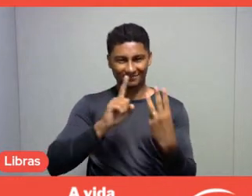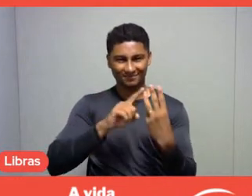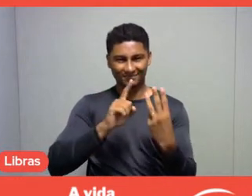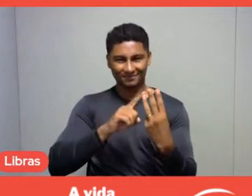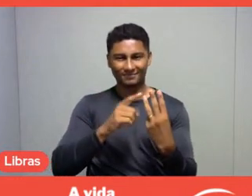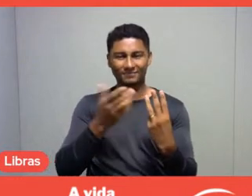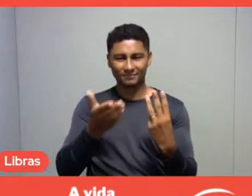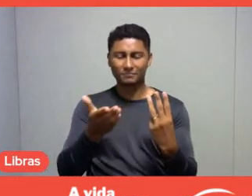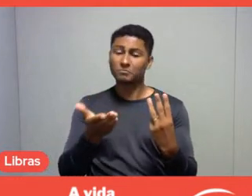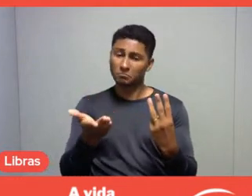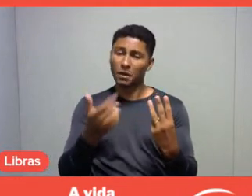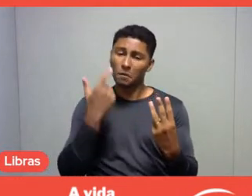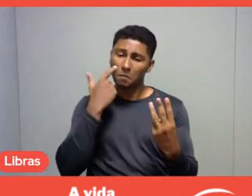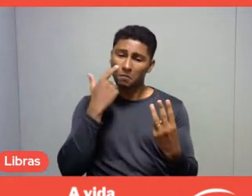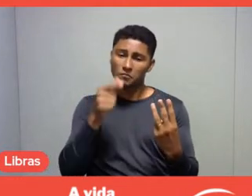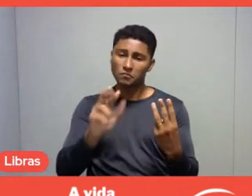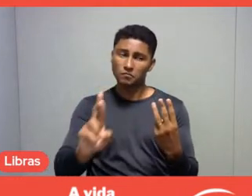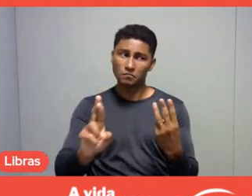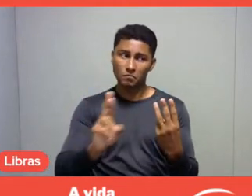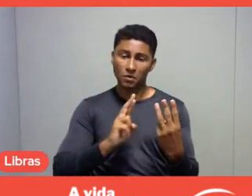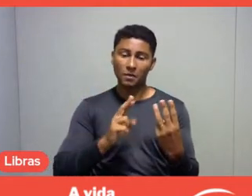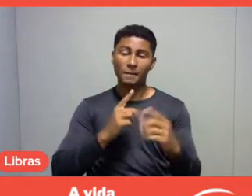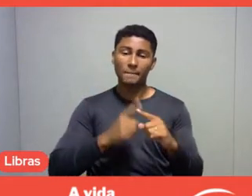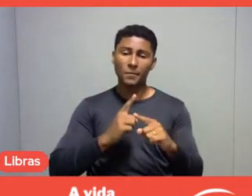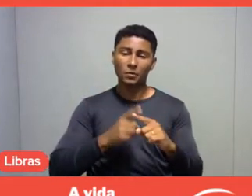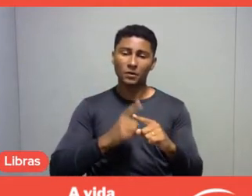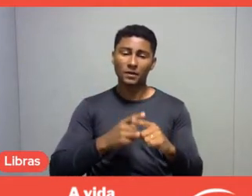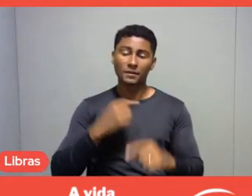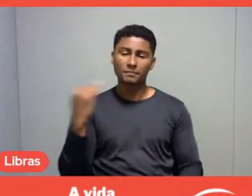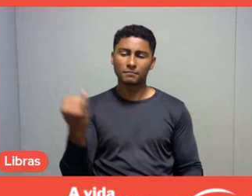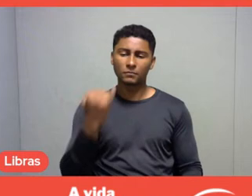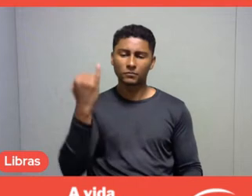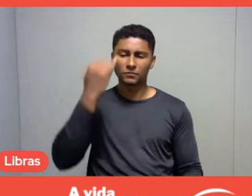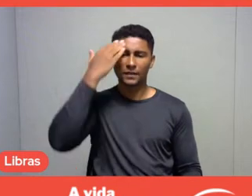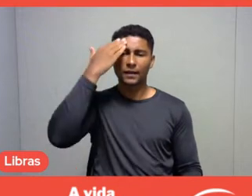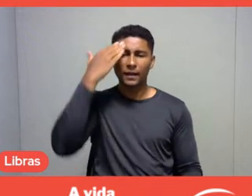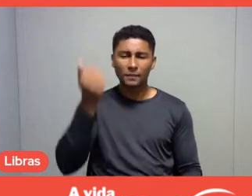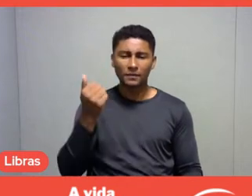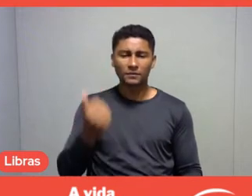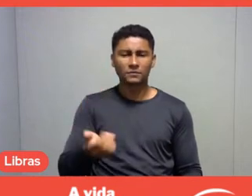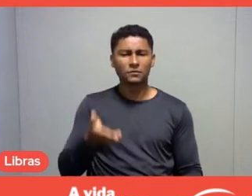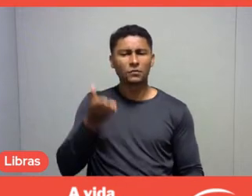to know how much your journey through this country